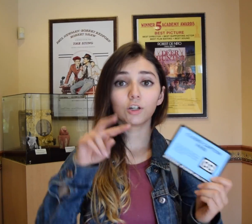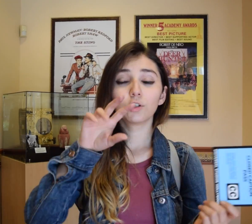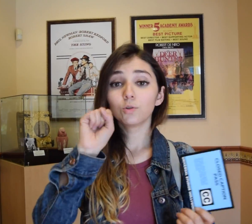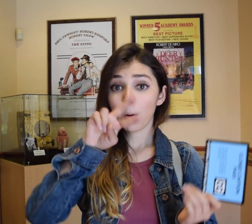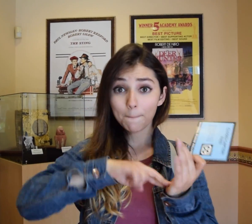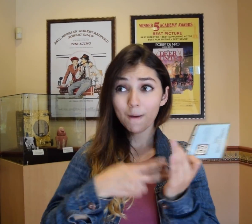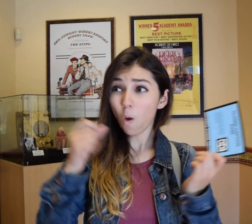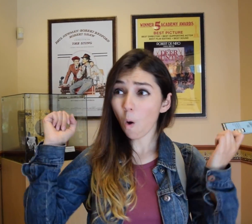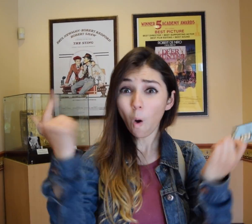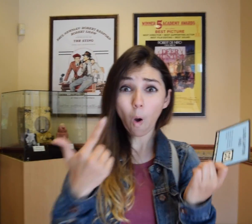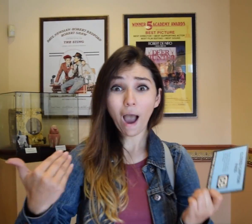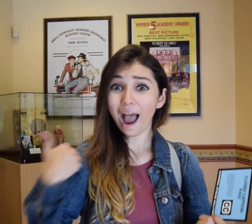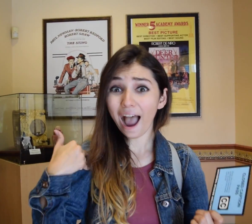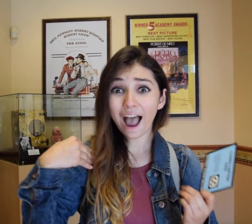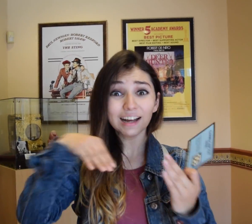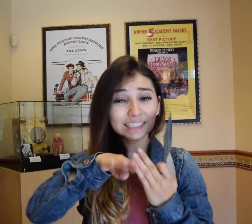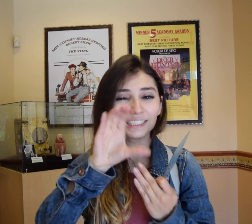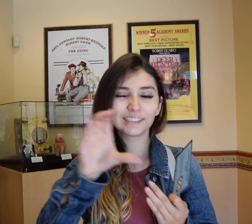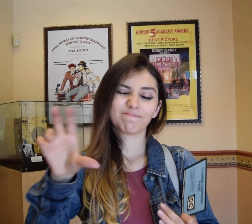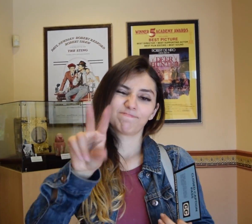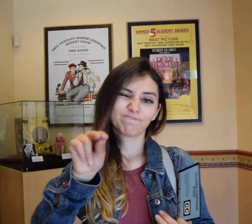So does that mean all attractions have access to CC? No